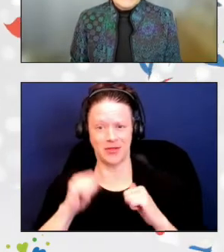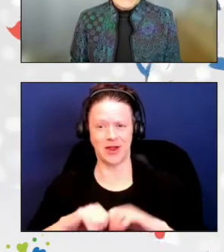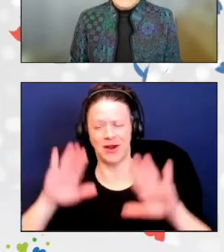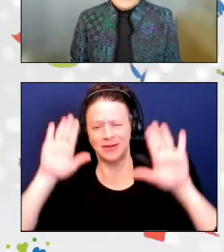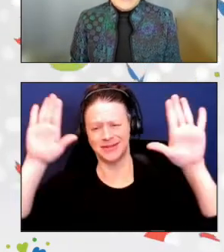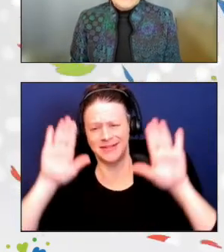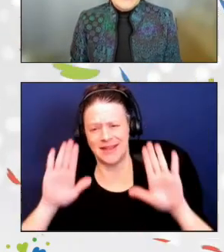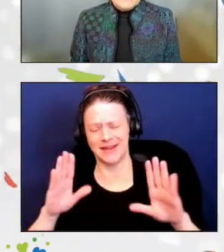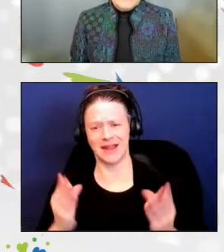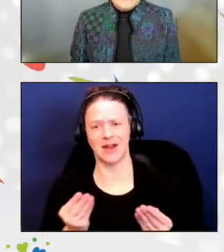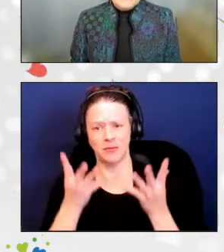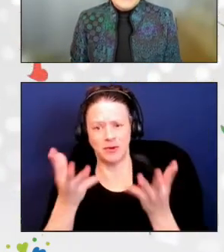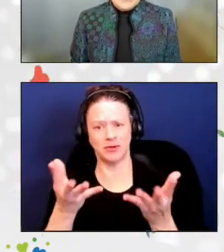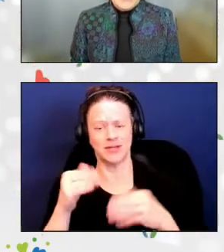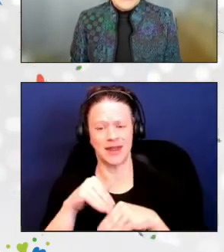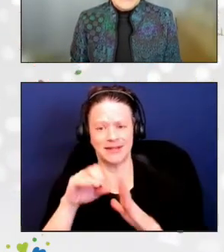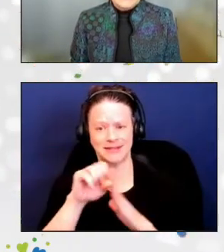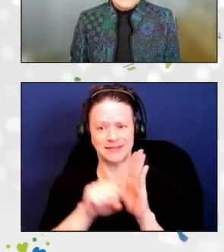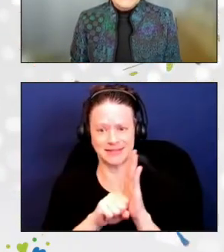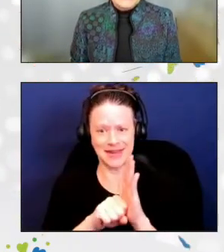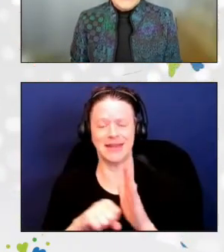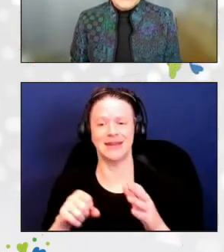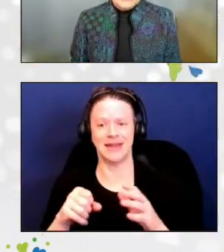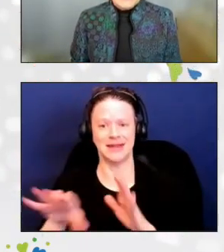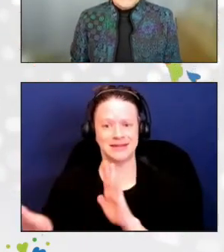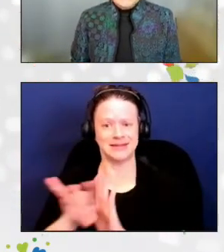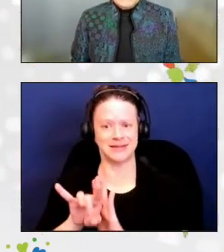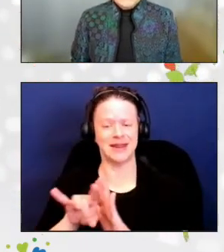at state-designated Area Agencies on Aging.